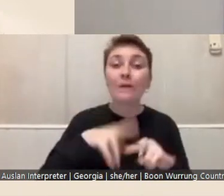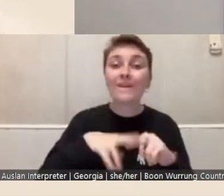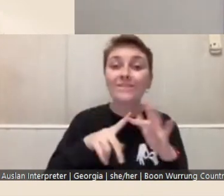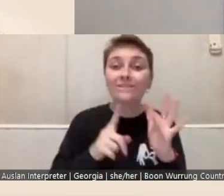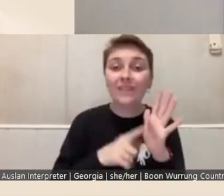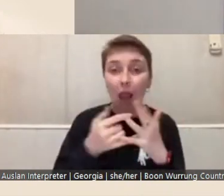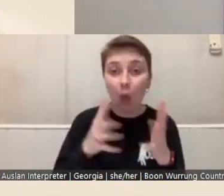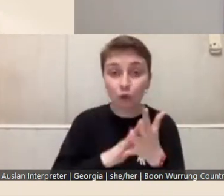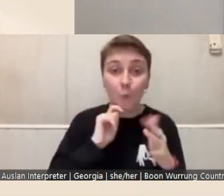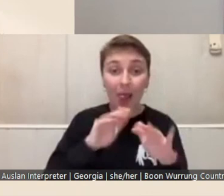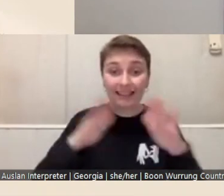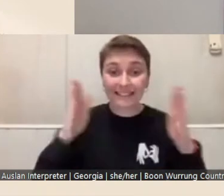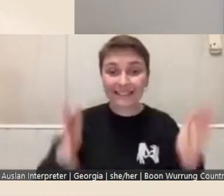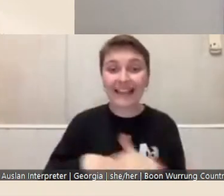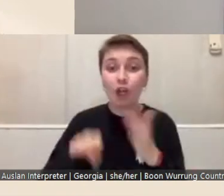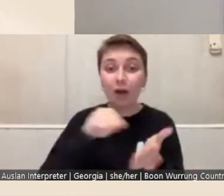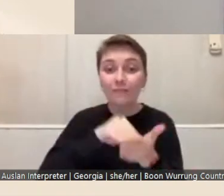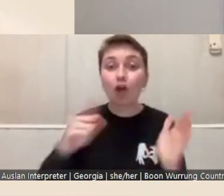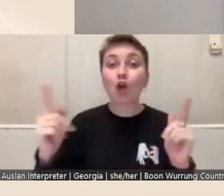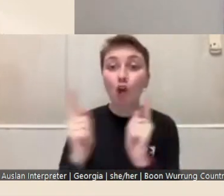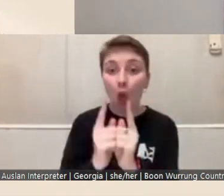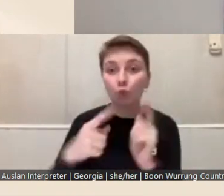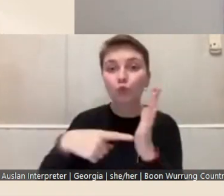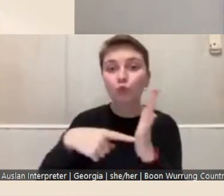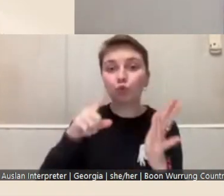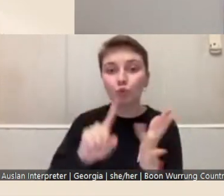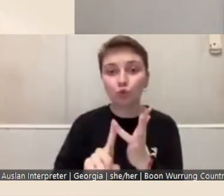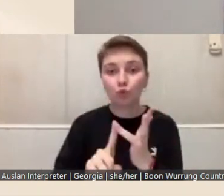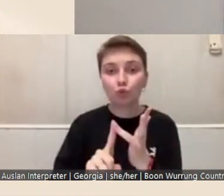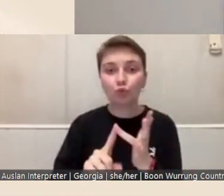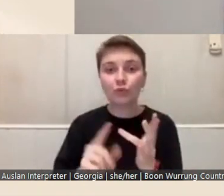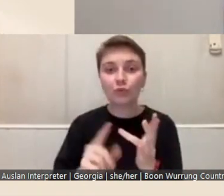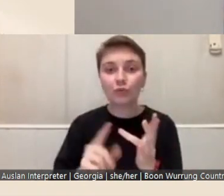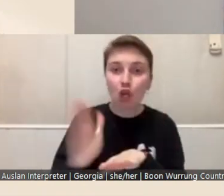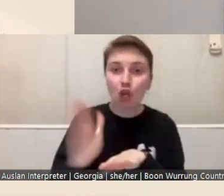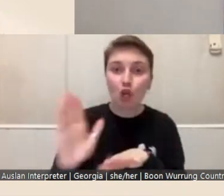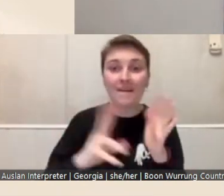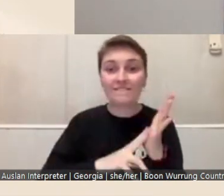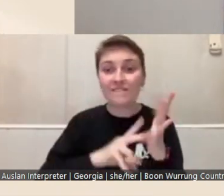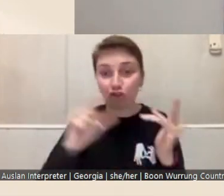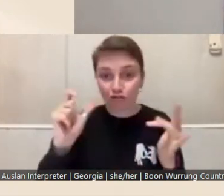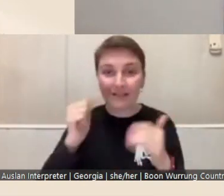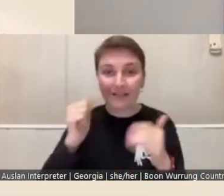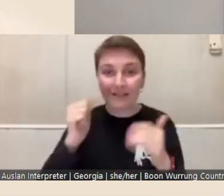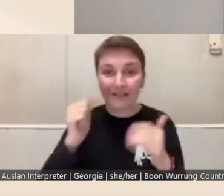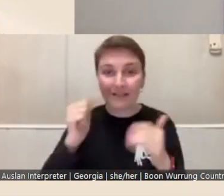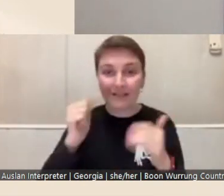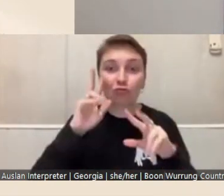closest to our new Victorian Indigenous Research Centre.